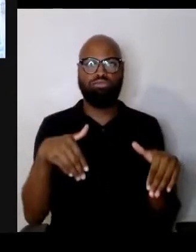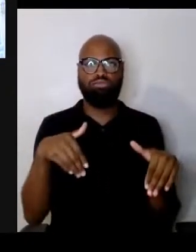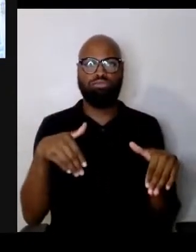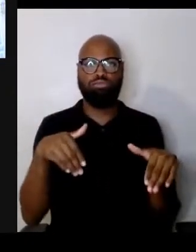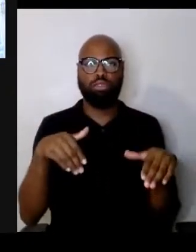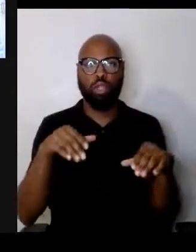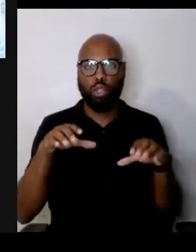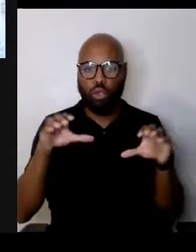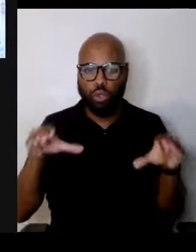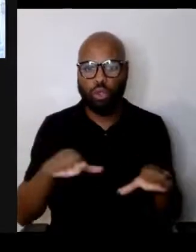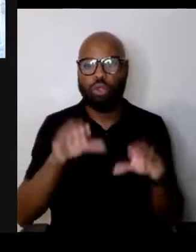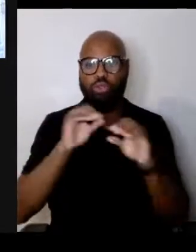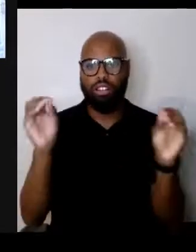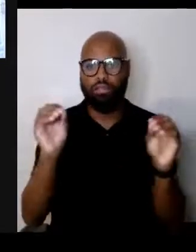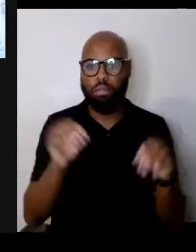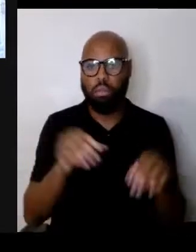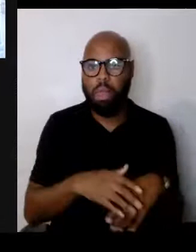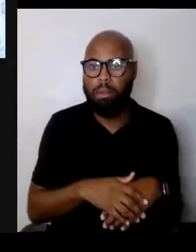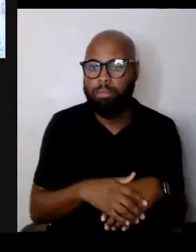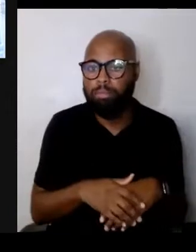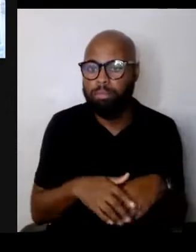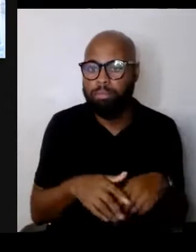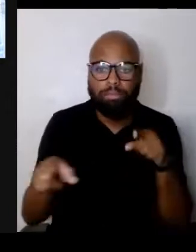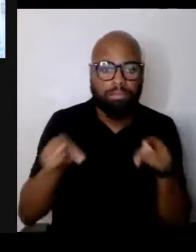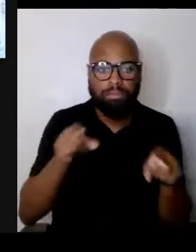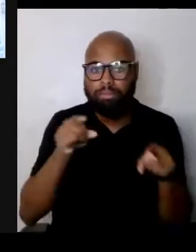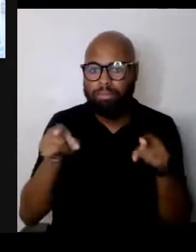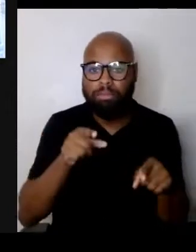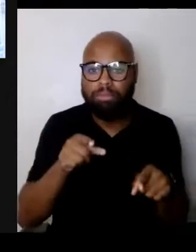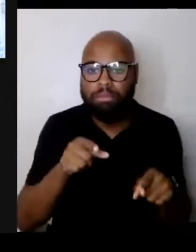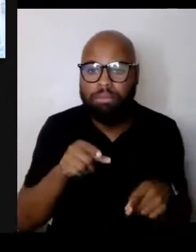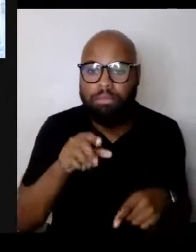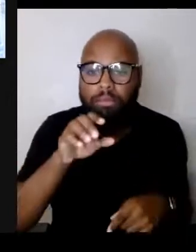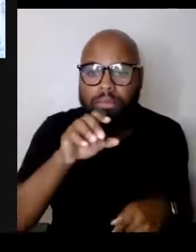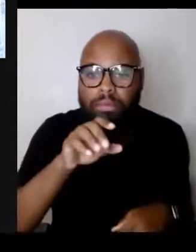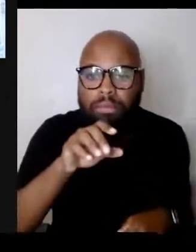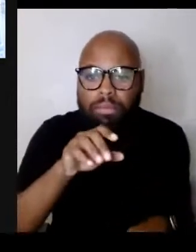Well I don't think that I'm exactly answering your question but I,